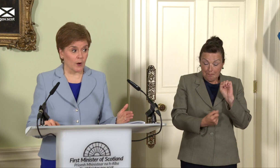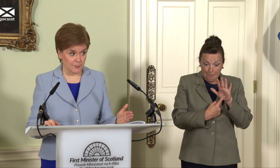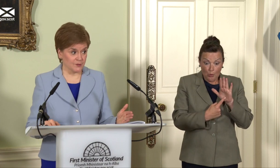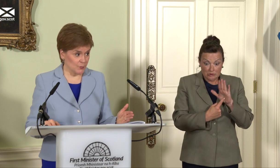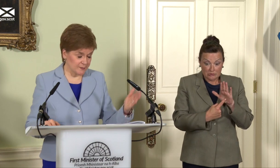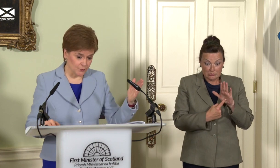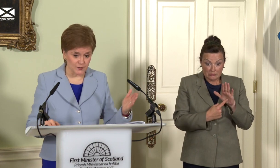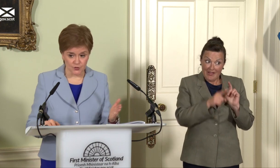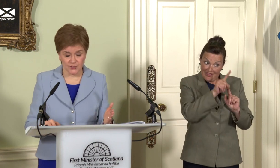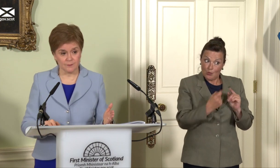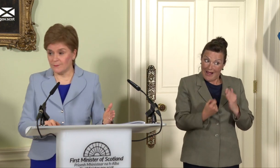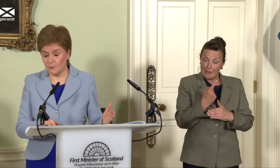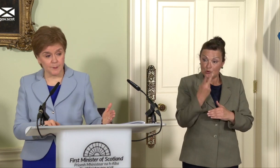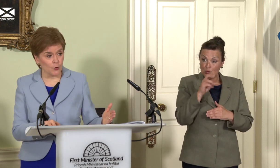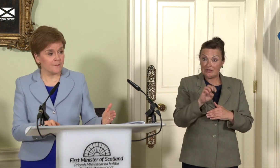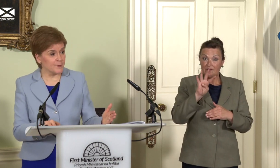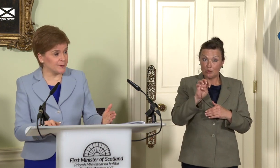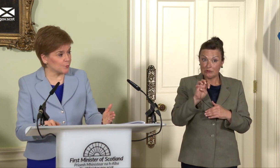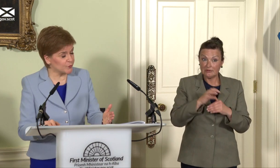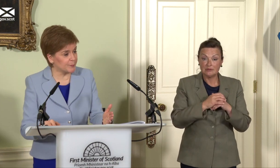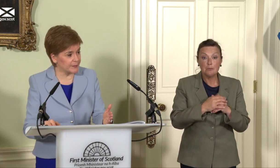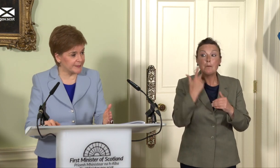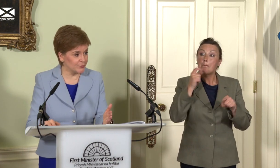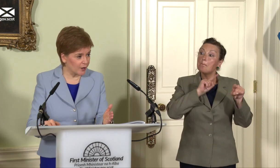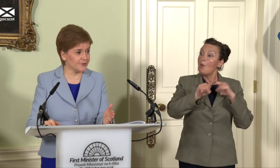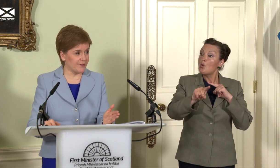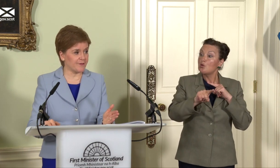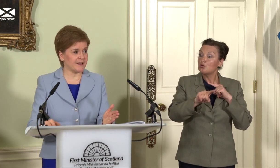happened in 2014, which maybe not everybody, but most people in here who covered the referendum